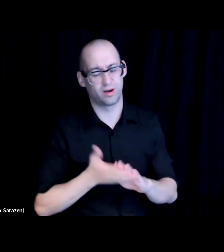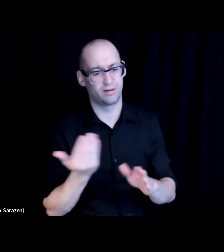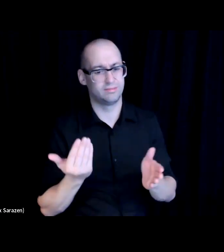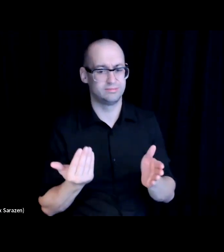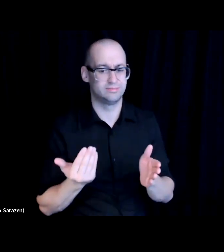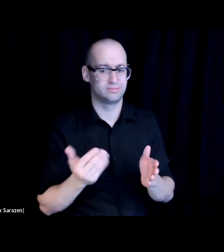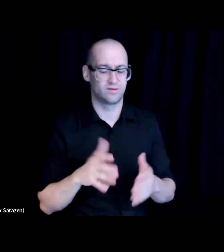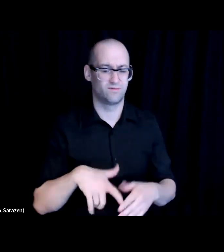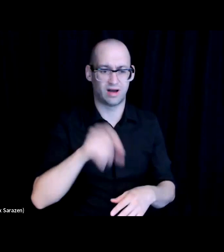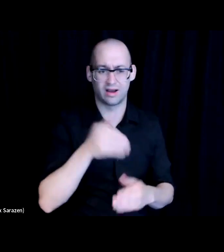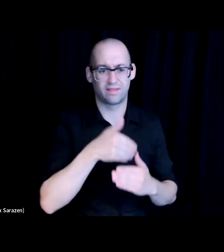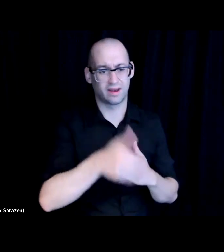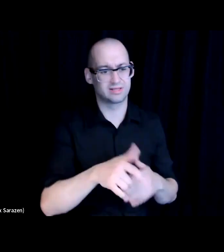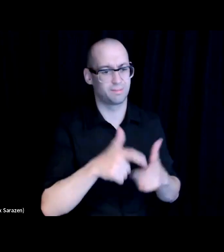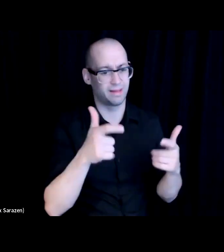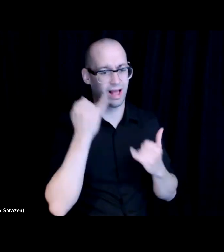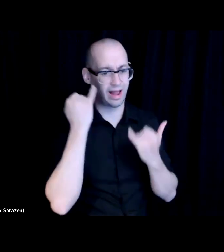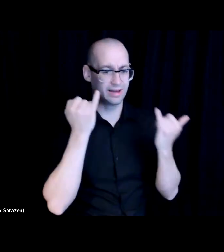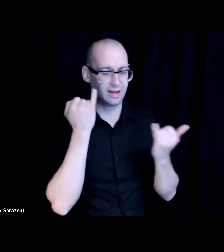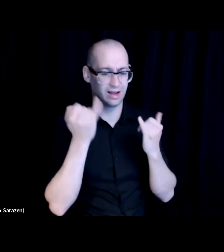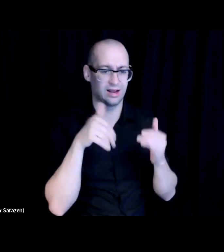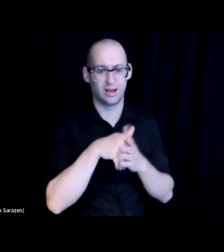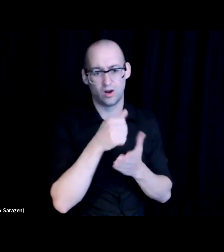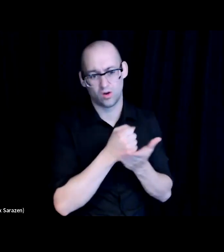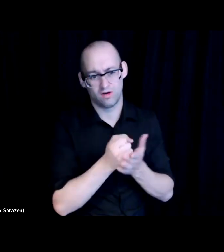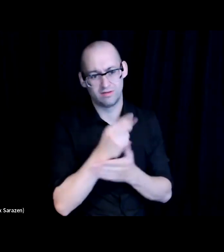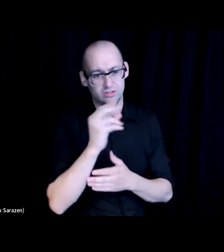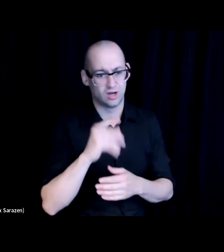Where in the coffee shop, you know, they can come up with the next big idea with their fellow technologies.